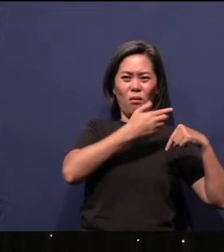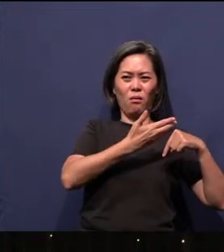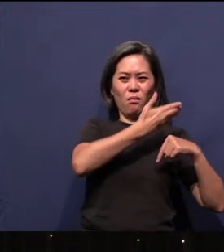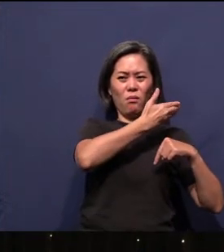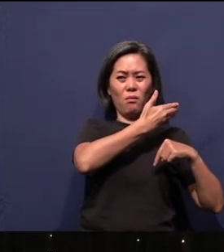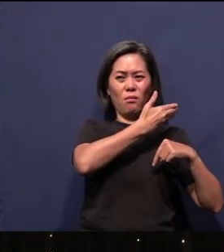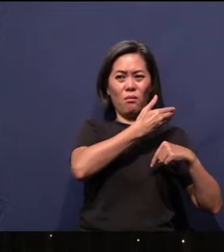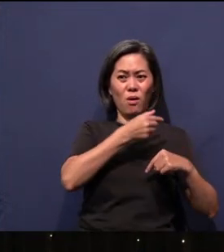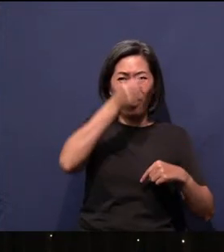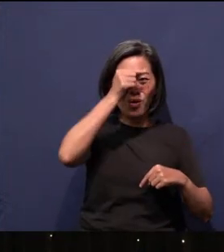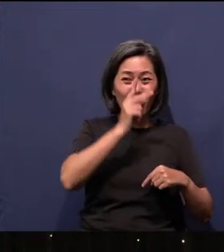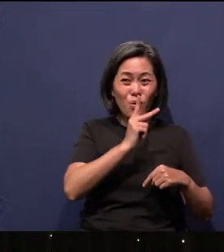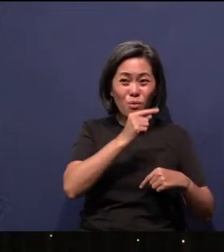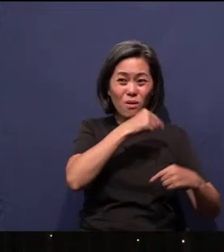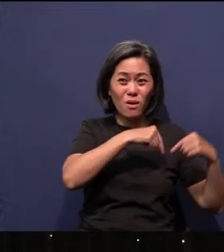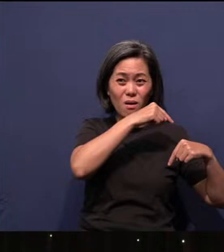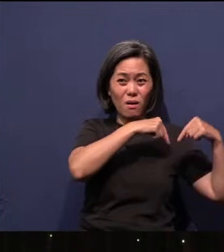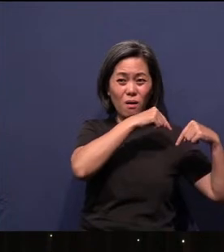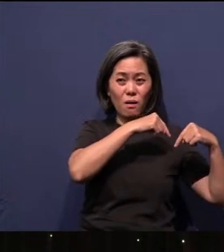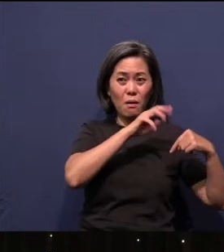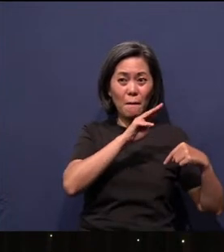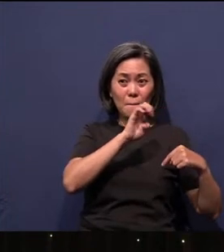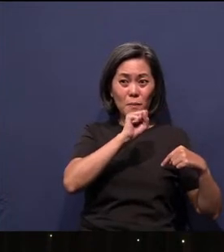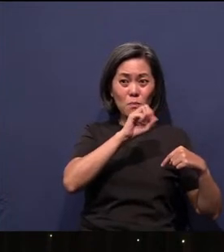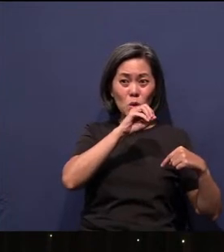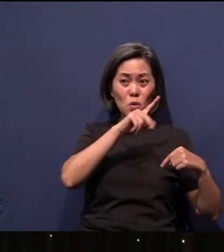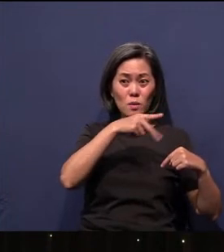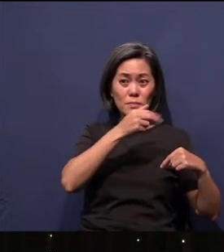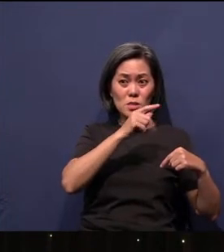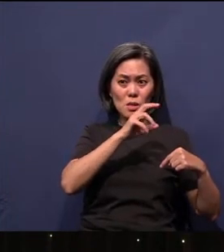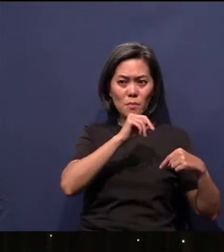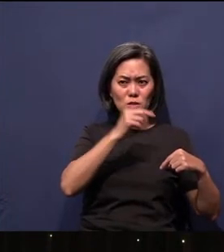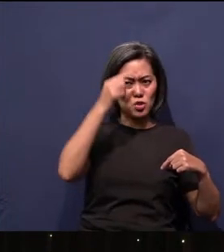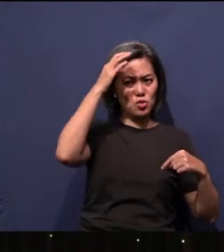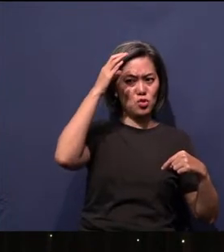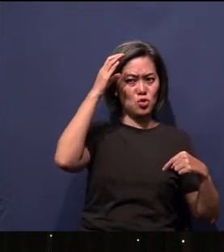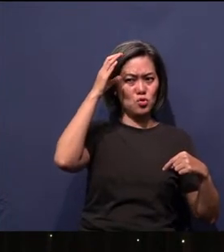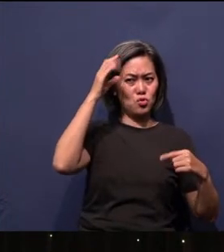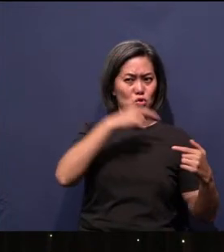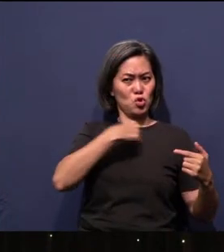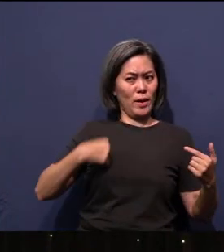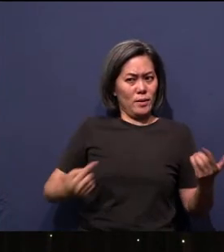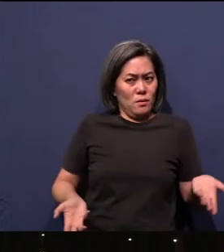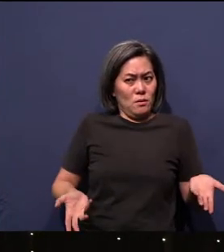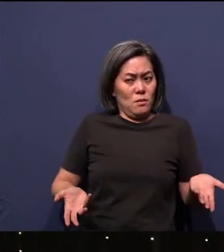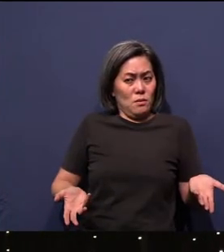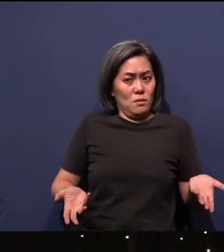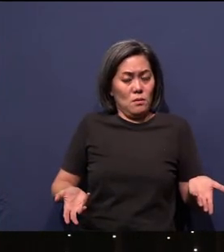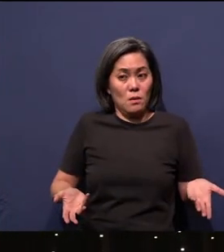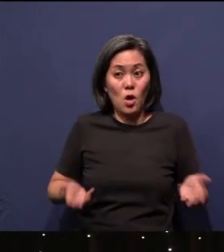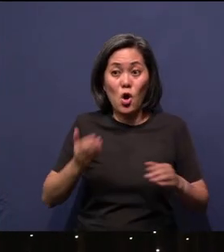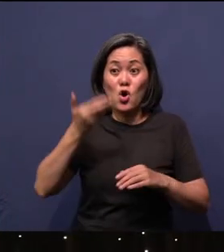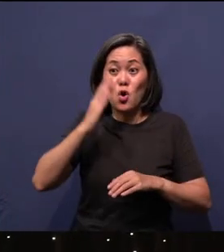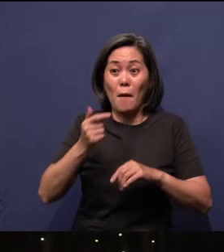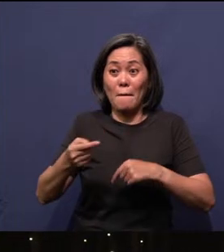Grecian Empire? Mesopotamia? China? God is even before time.